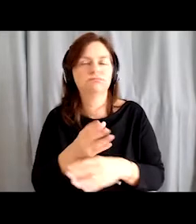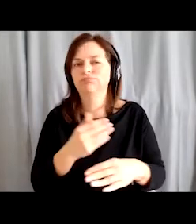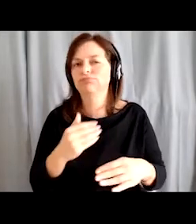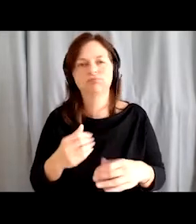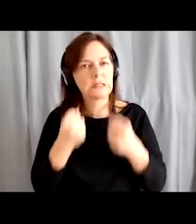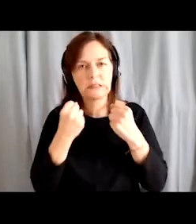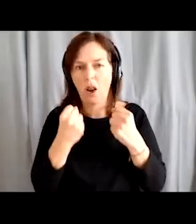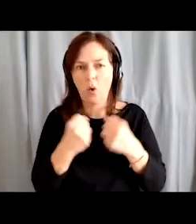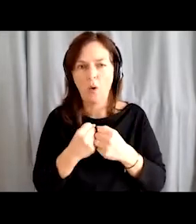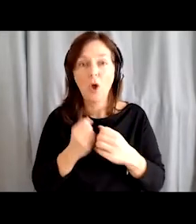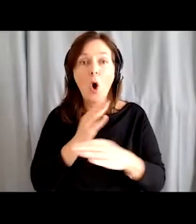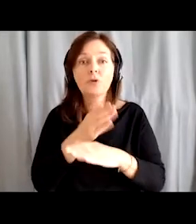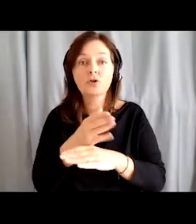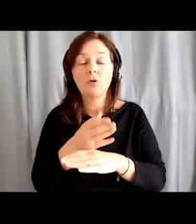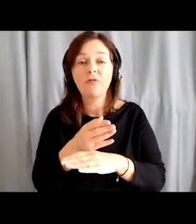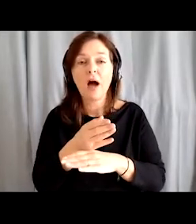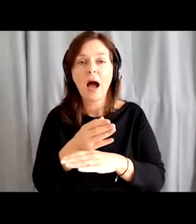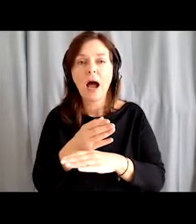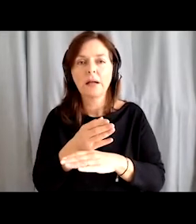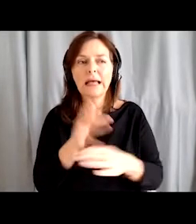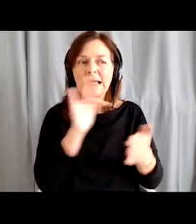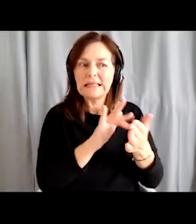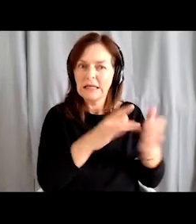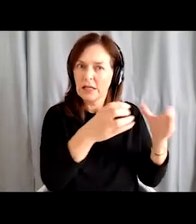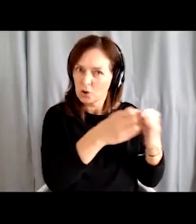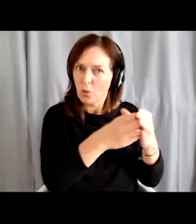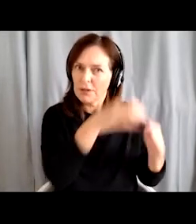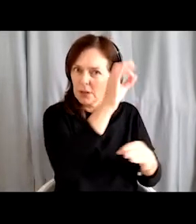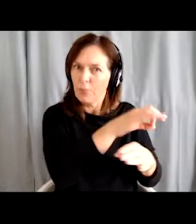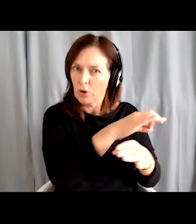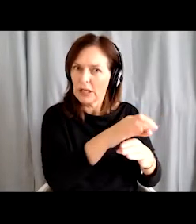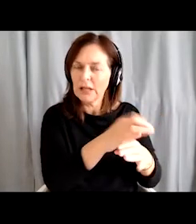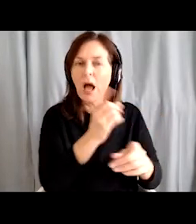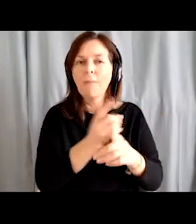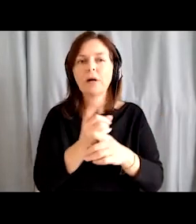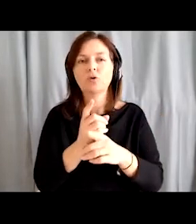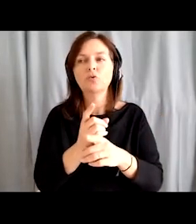Members of the target groups of the project attended them as well as members